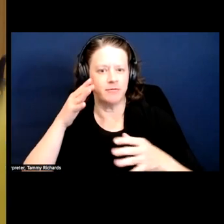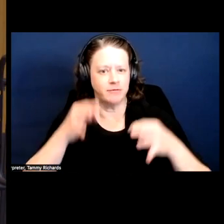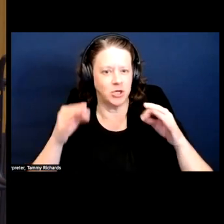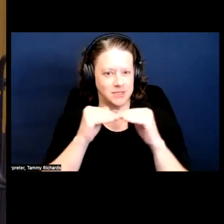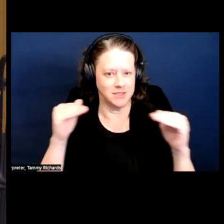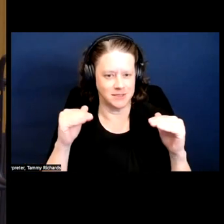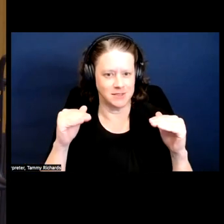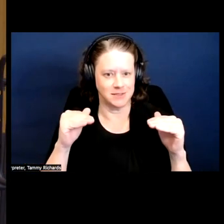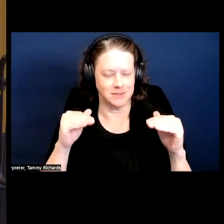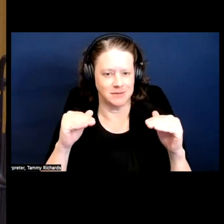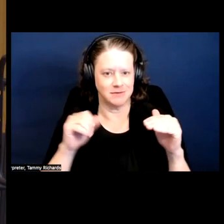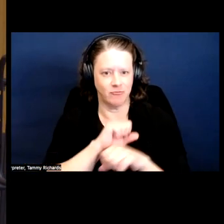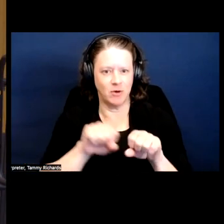I think it's so obvious, right.